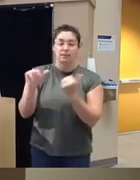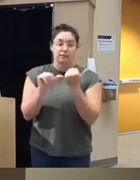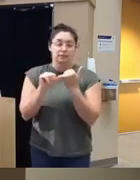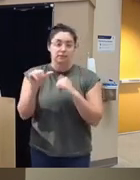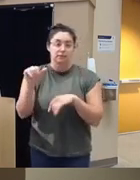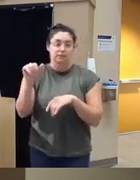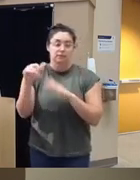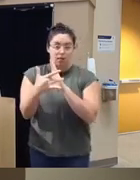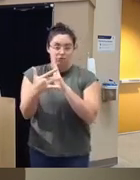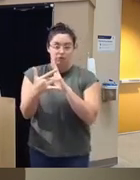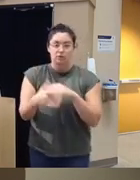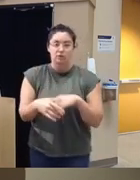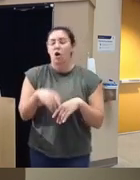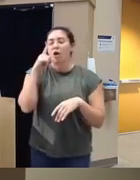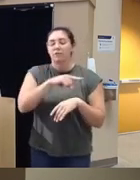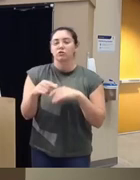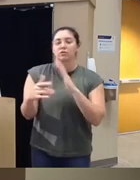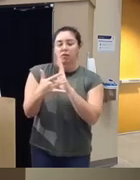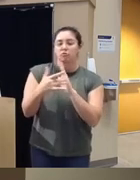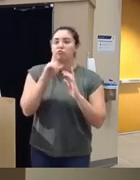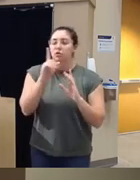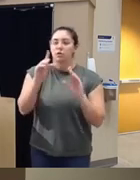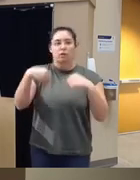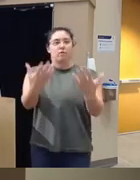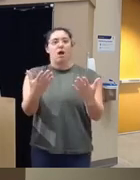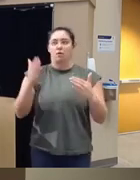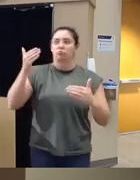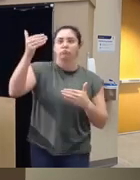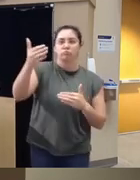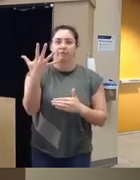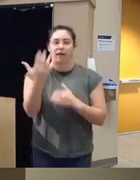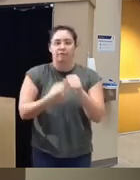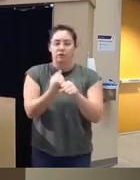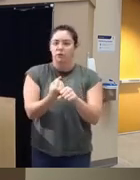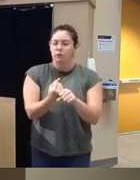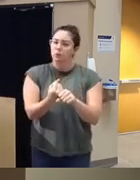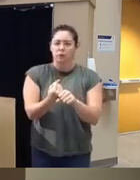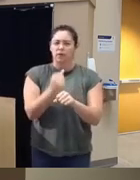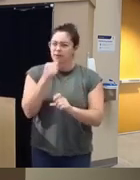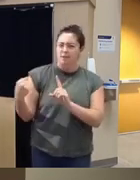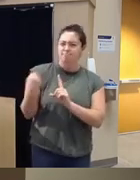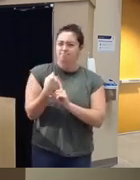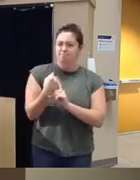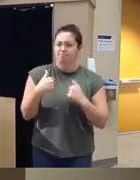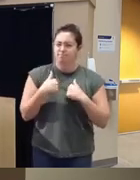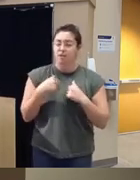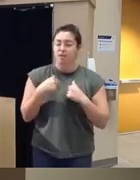largest Behavioral Health provider in five years it didn't really down on me until I saw some of